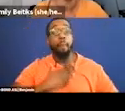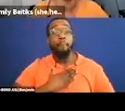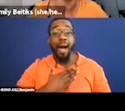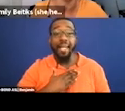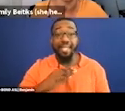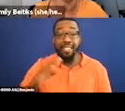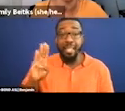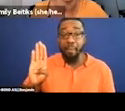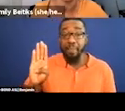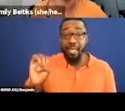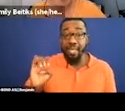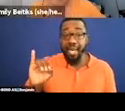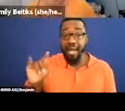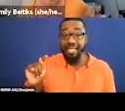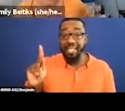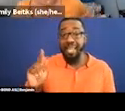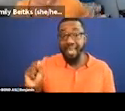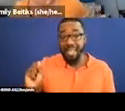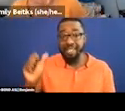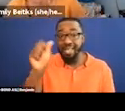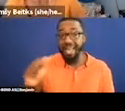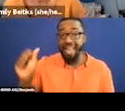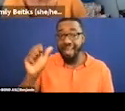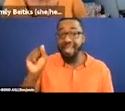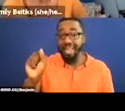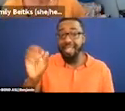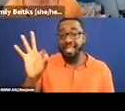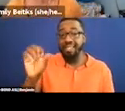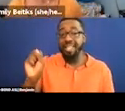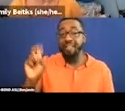like San Francisco university.edu or you can learn more as superfestfilm .